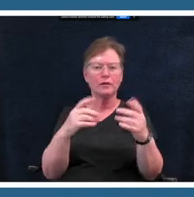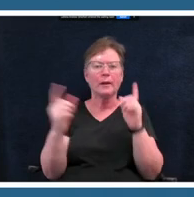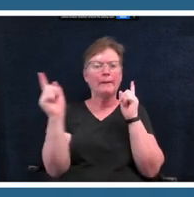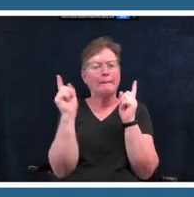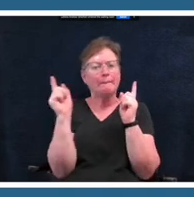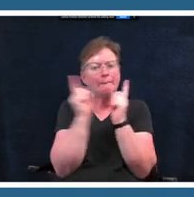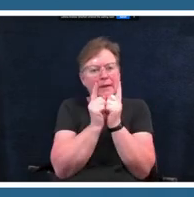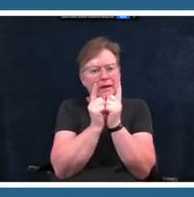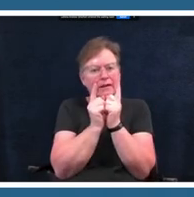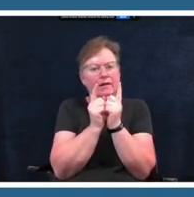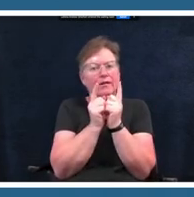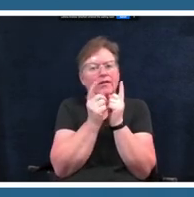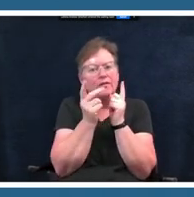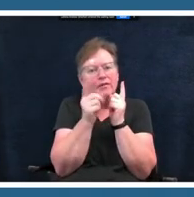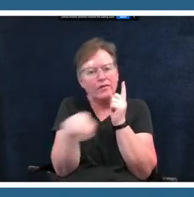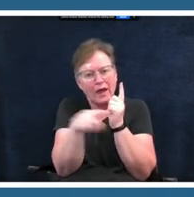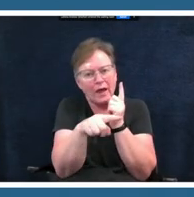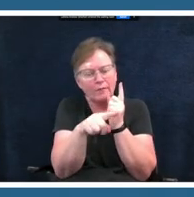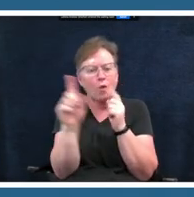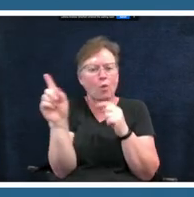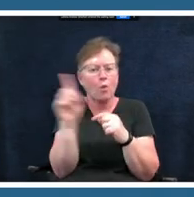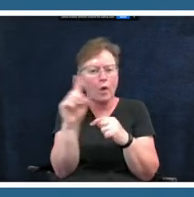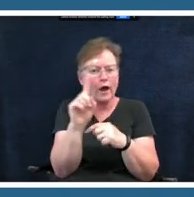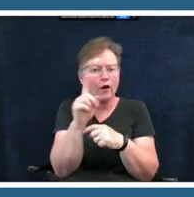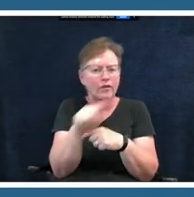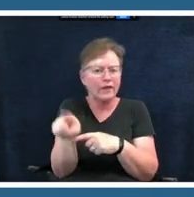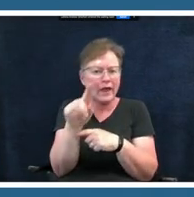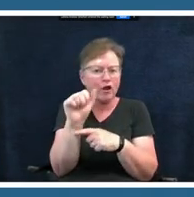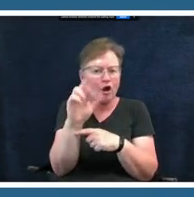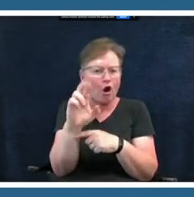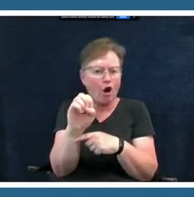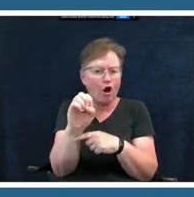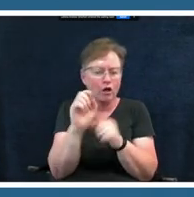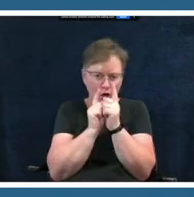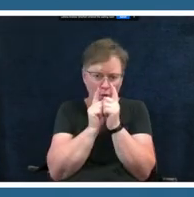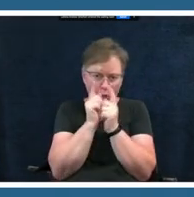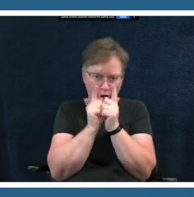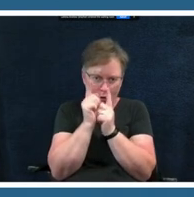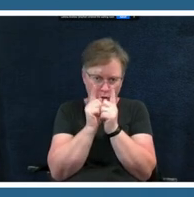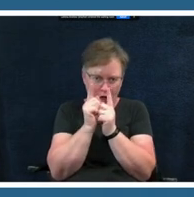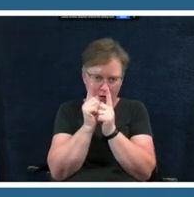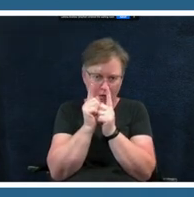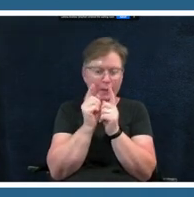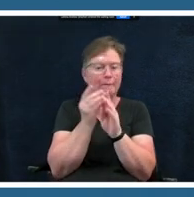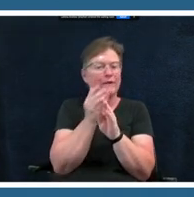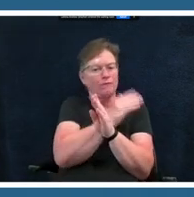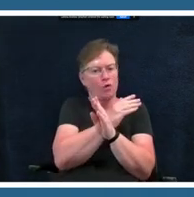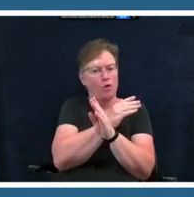literally meeting them one-on-one before allowing them to share it with a larger